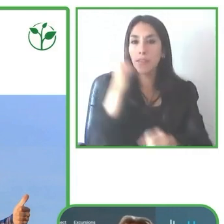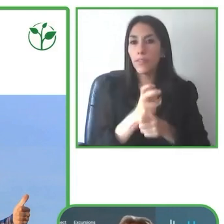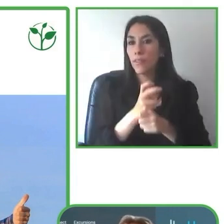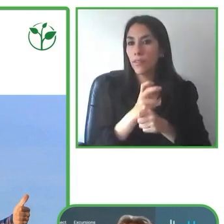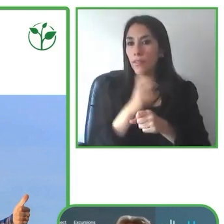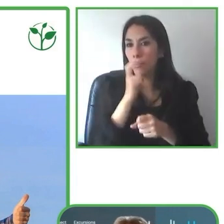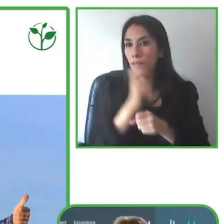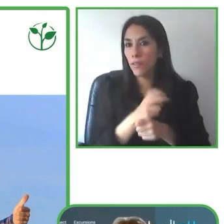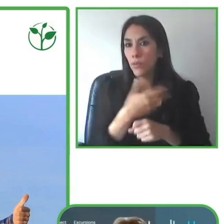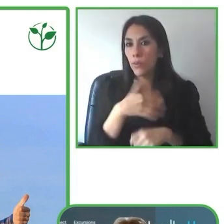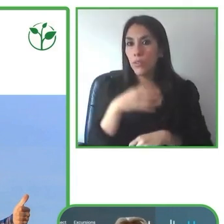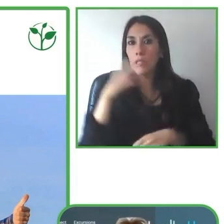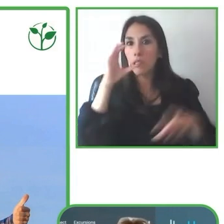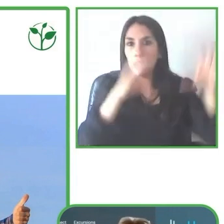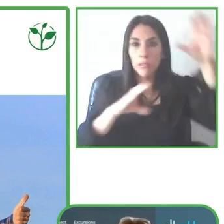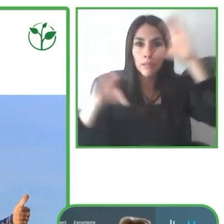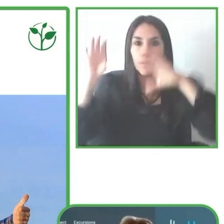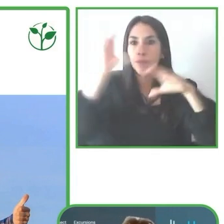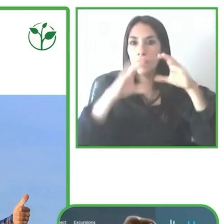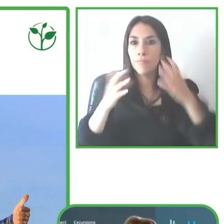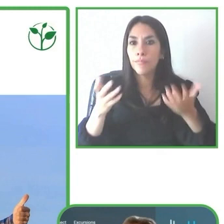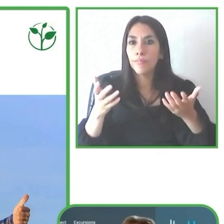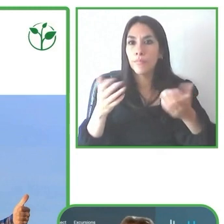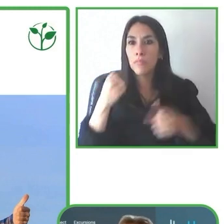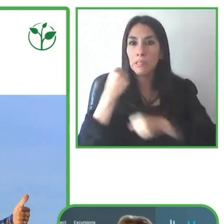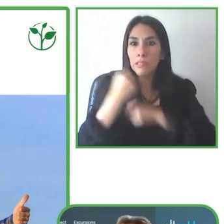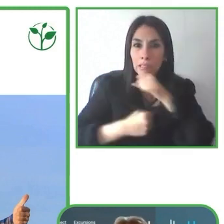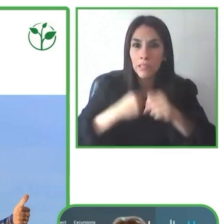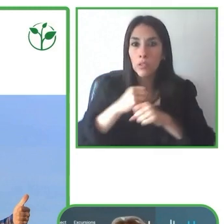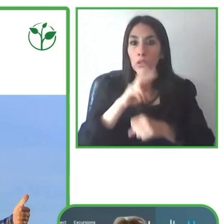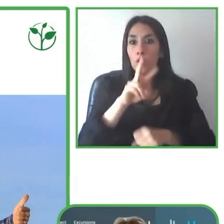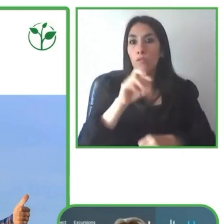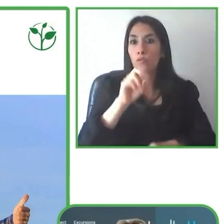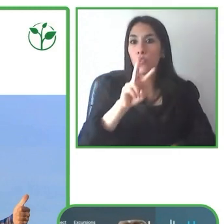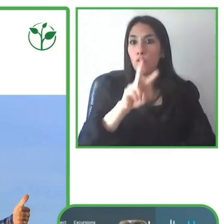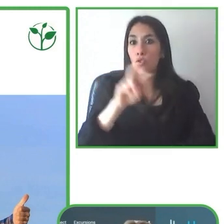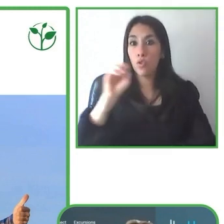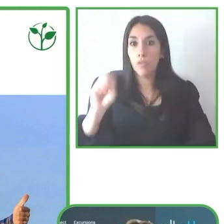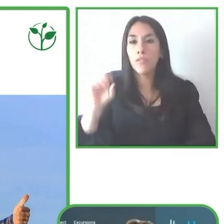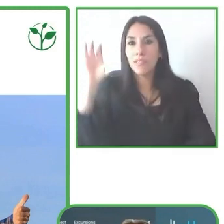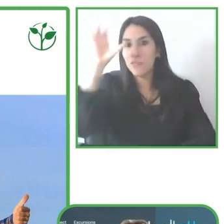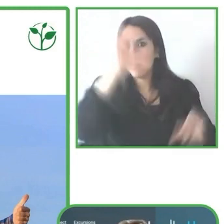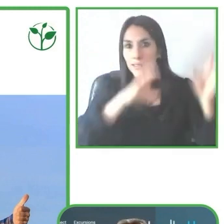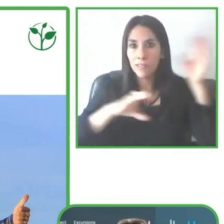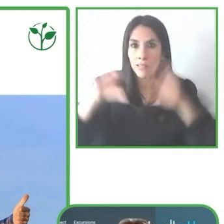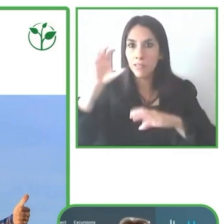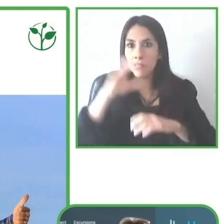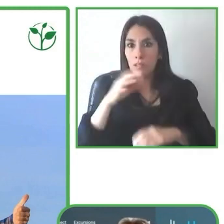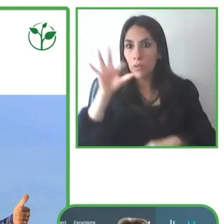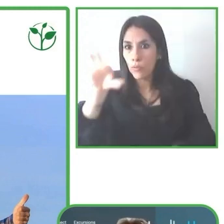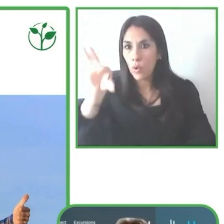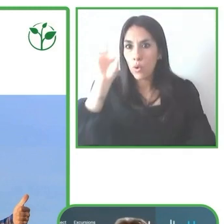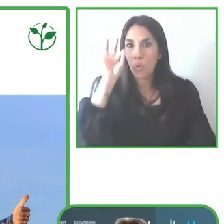and got international awards. We have about 25,000 subscribers,